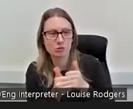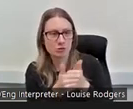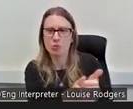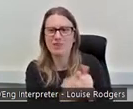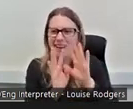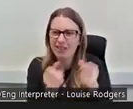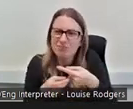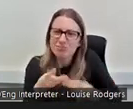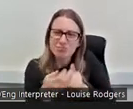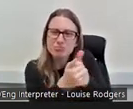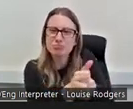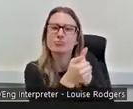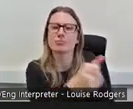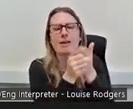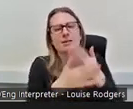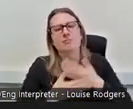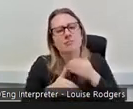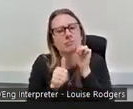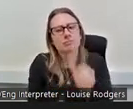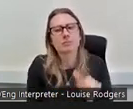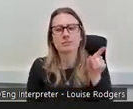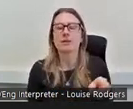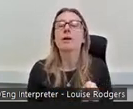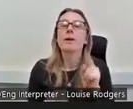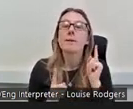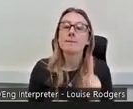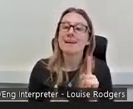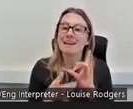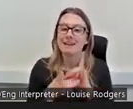and I've loved every minute of it but I think in terms of volunteering, my career started off as